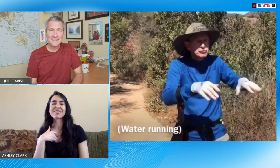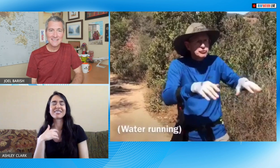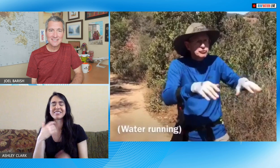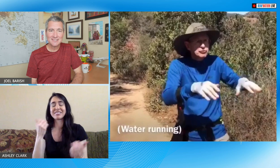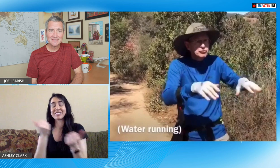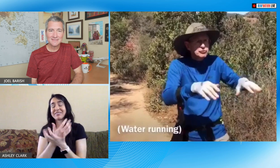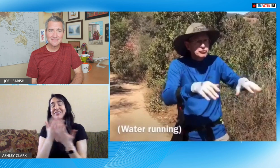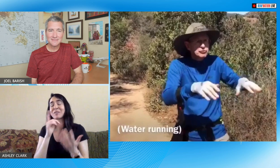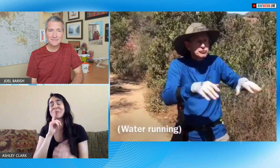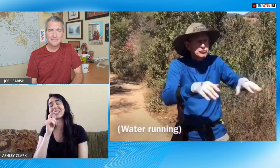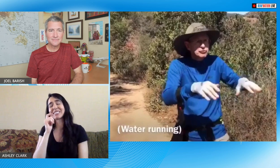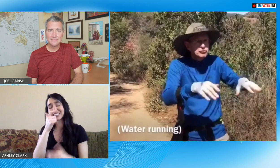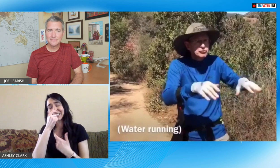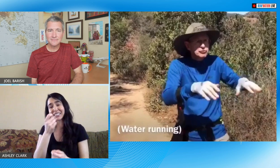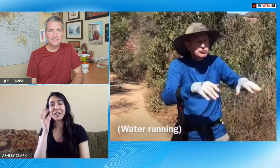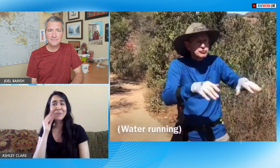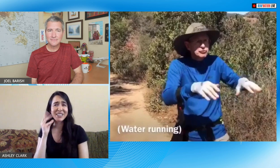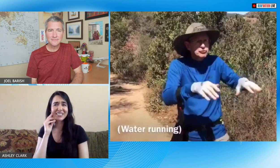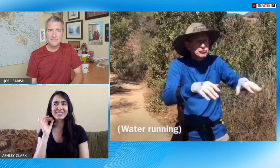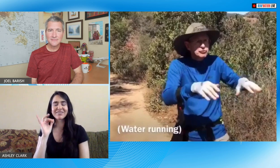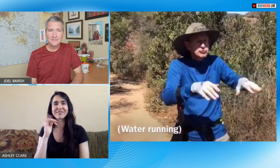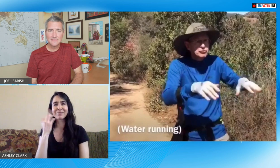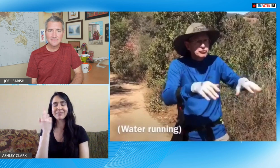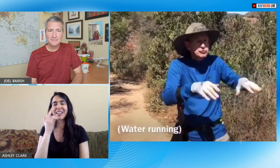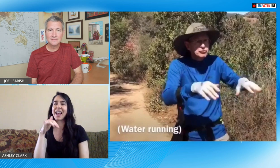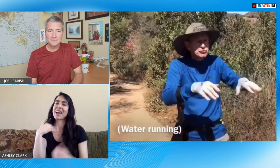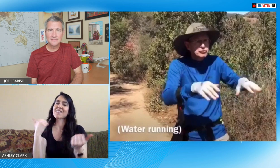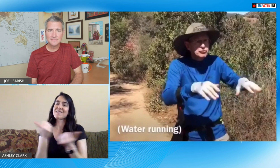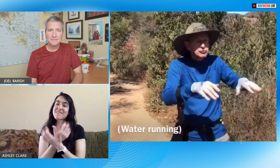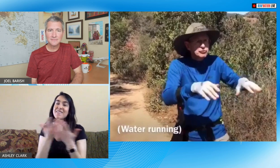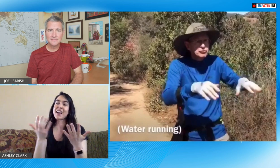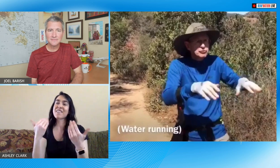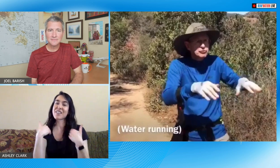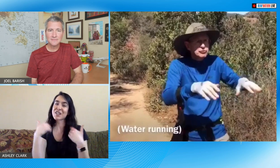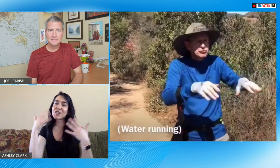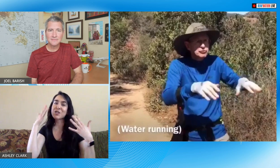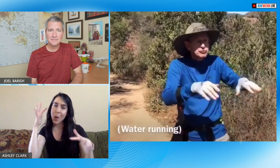it was pretty funny it's just it was an interesting experience to realize that